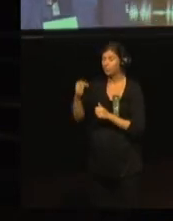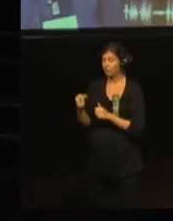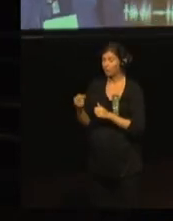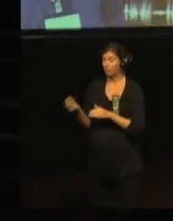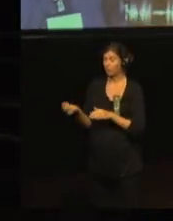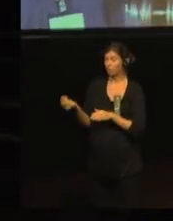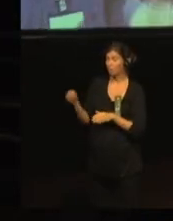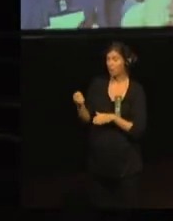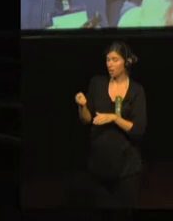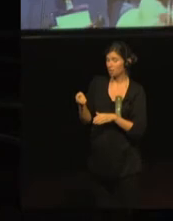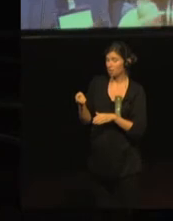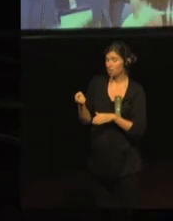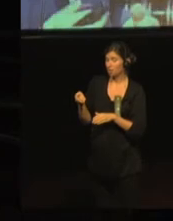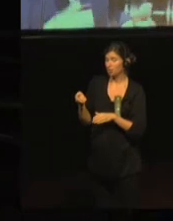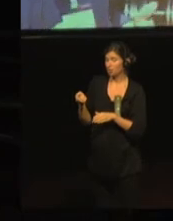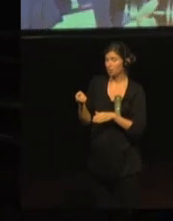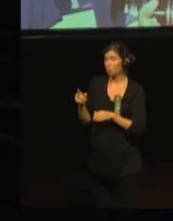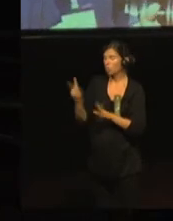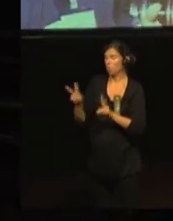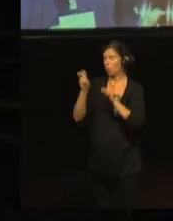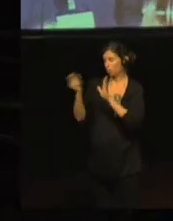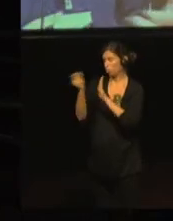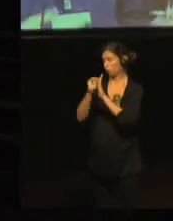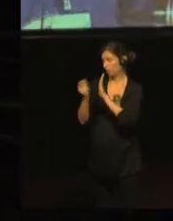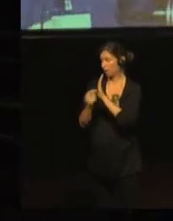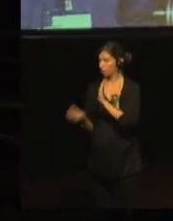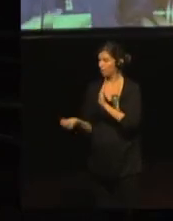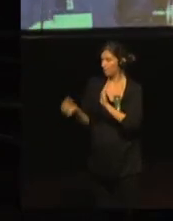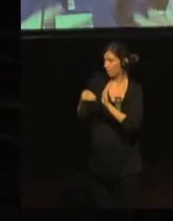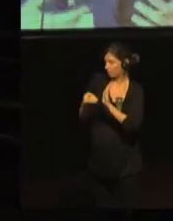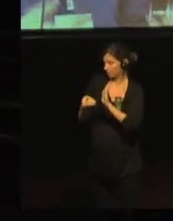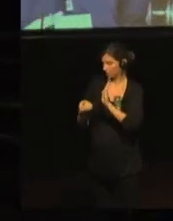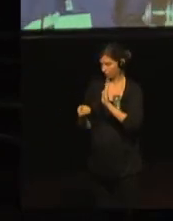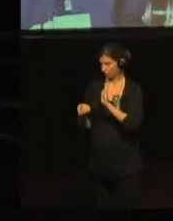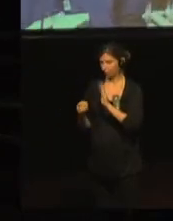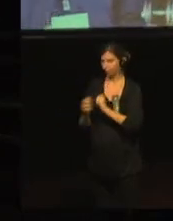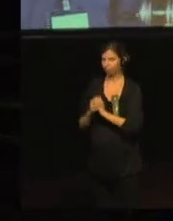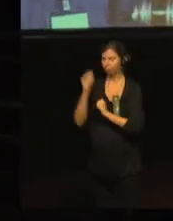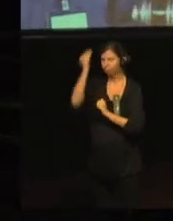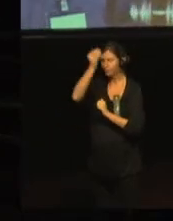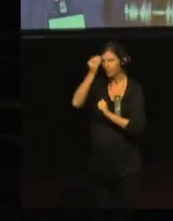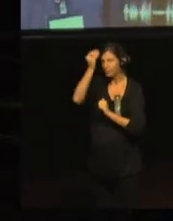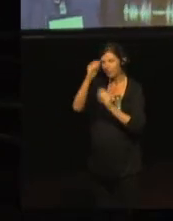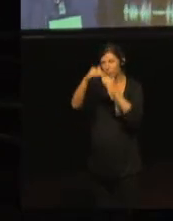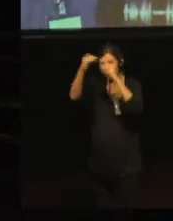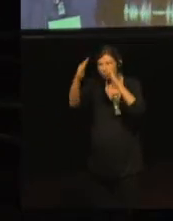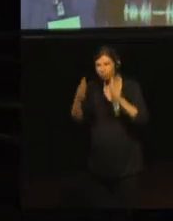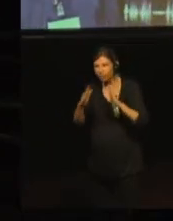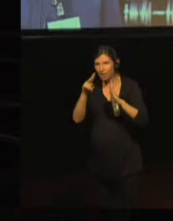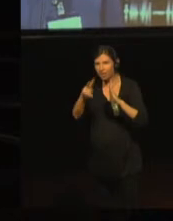We wanted to get them interested because we wanted them to answer our questionnaire. It was very important.